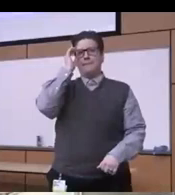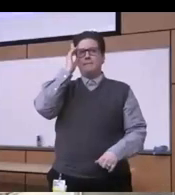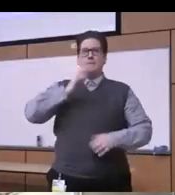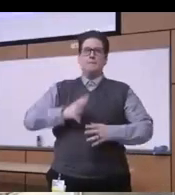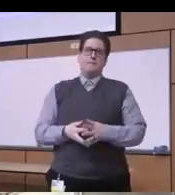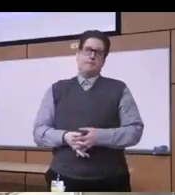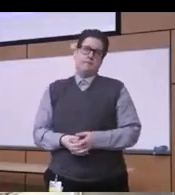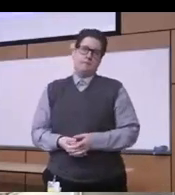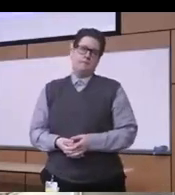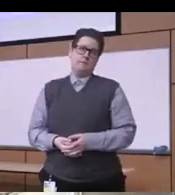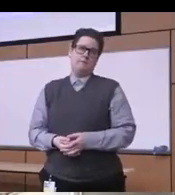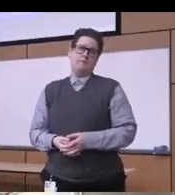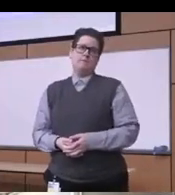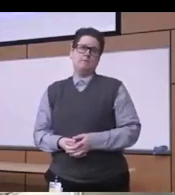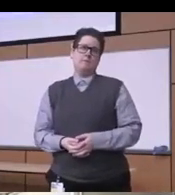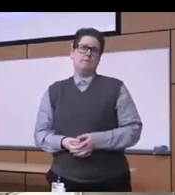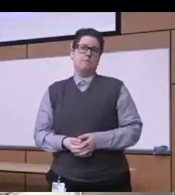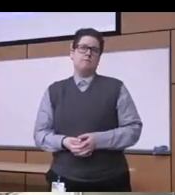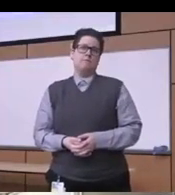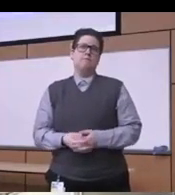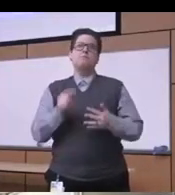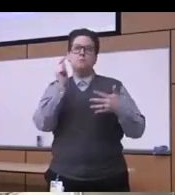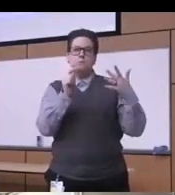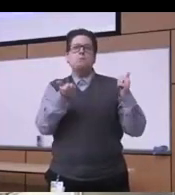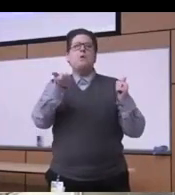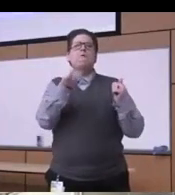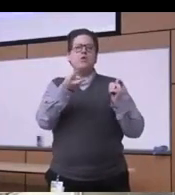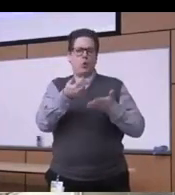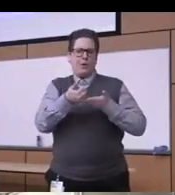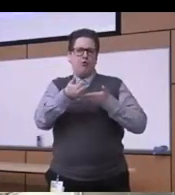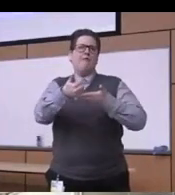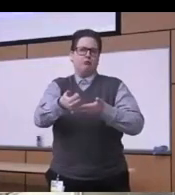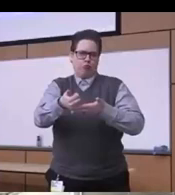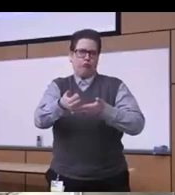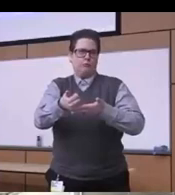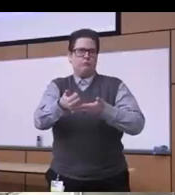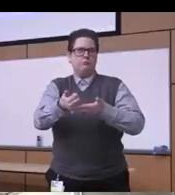so just we have a few of these interventions you know that have been responsive and tailored